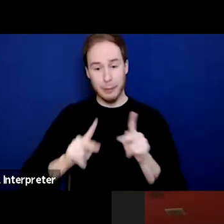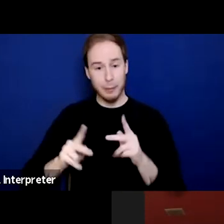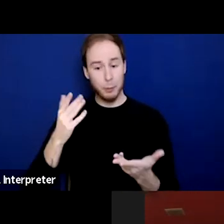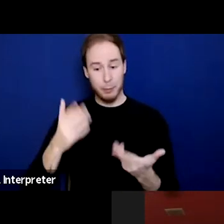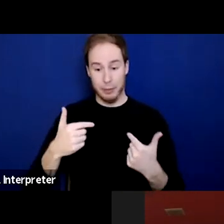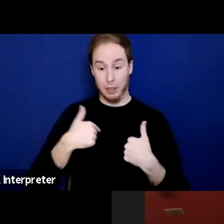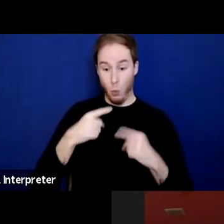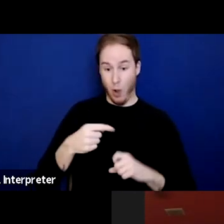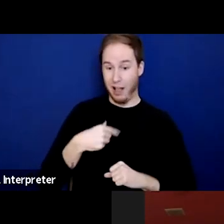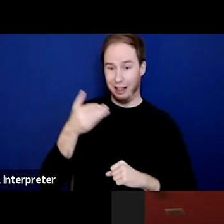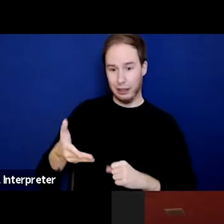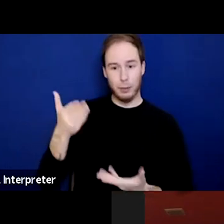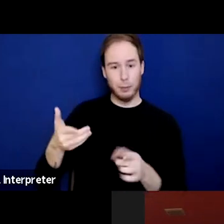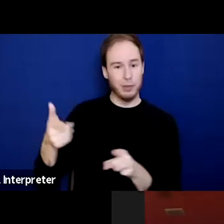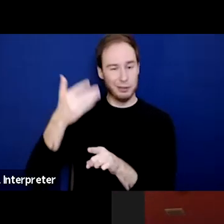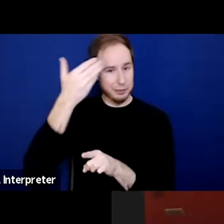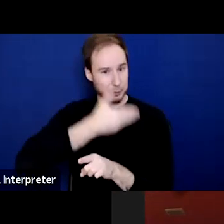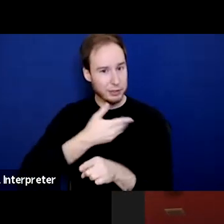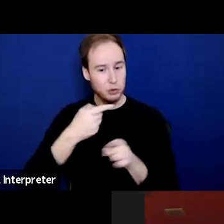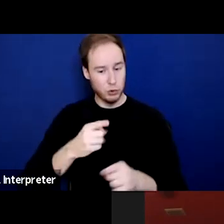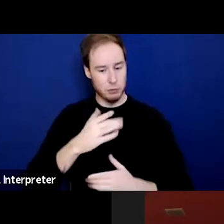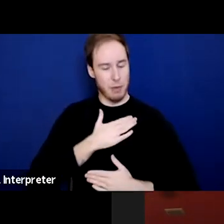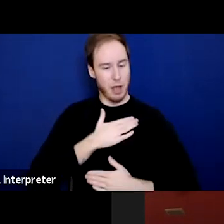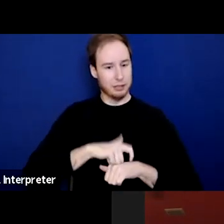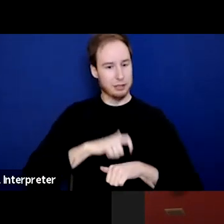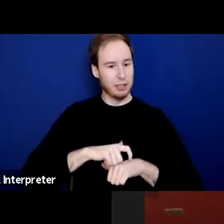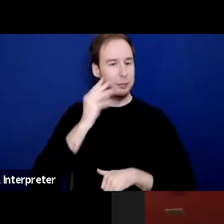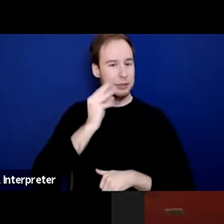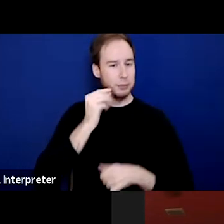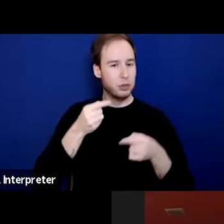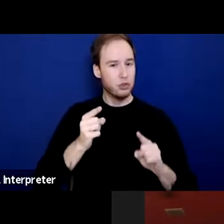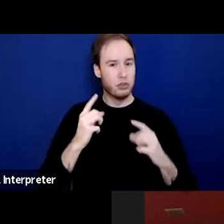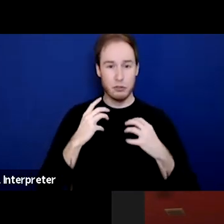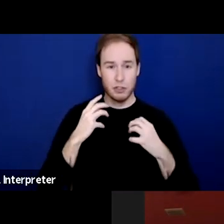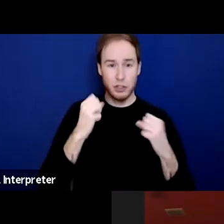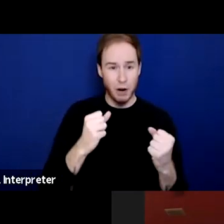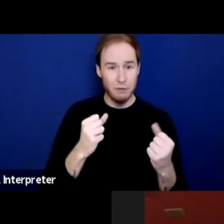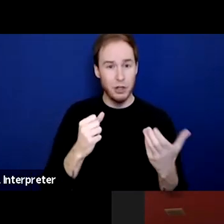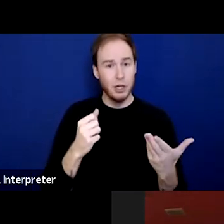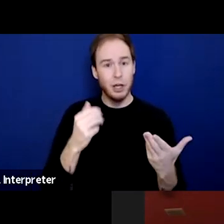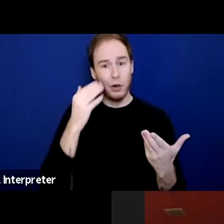when I first stepped into recovery about what's possible beyond just putting down the substances.